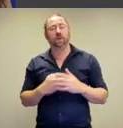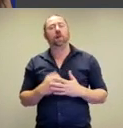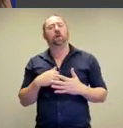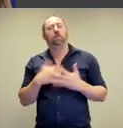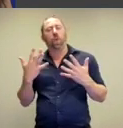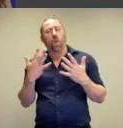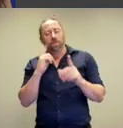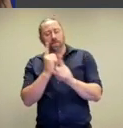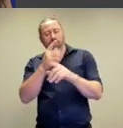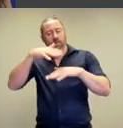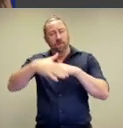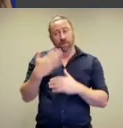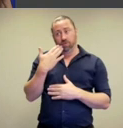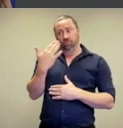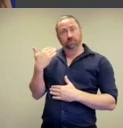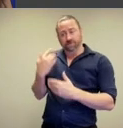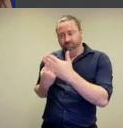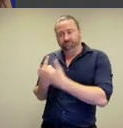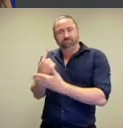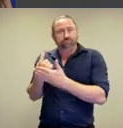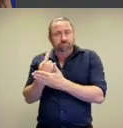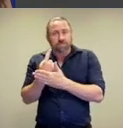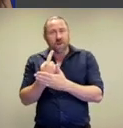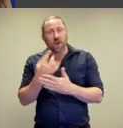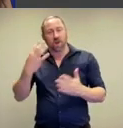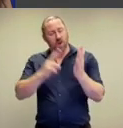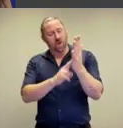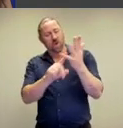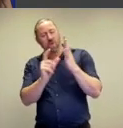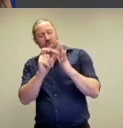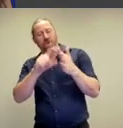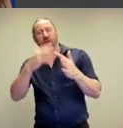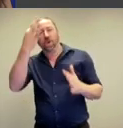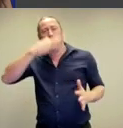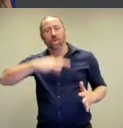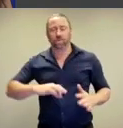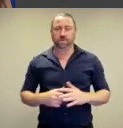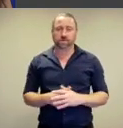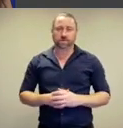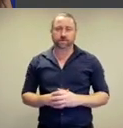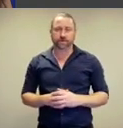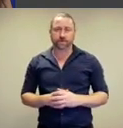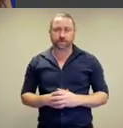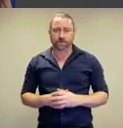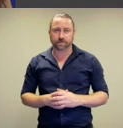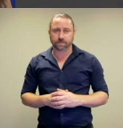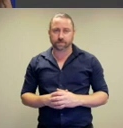screen, my attention is much more on recent